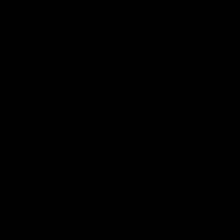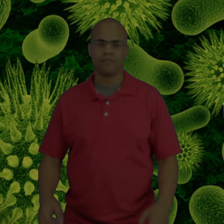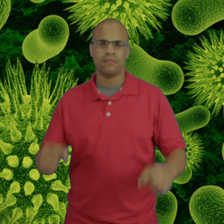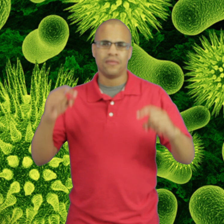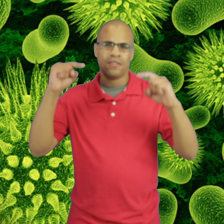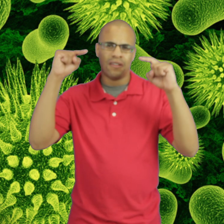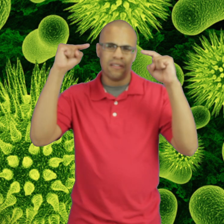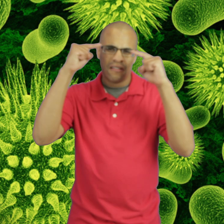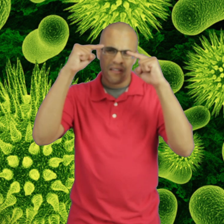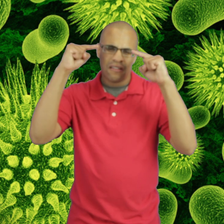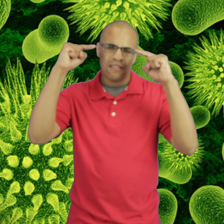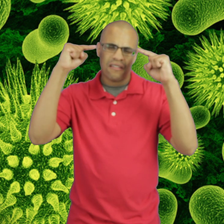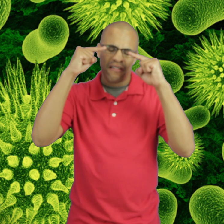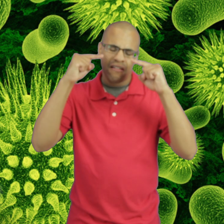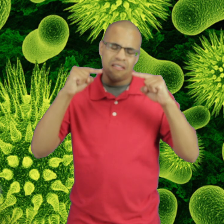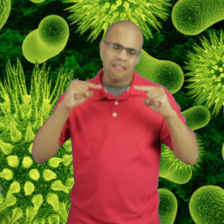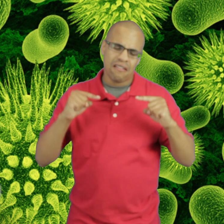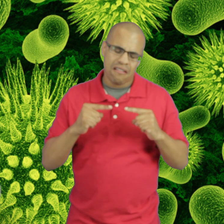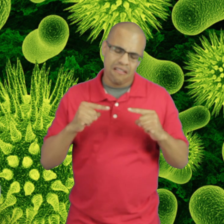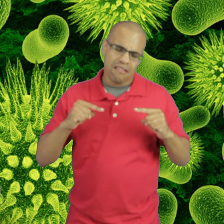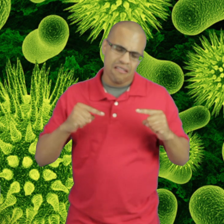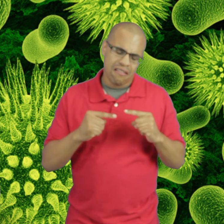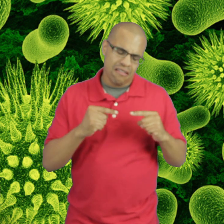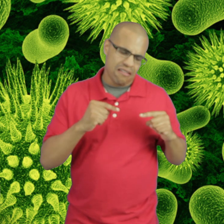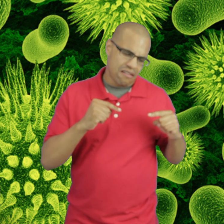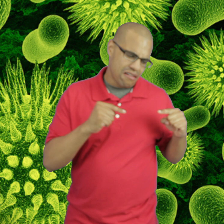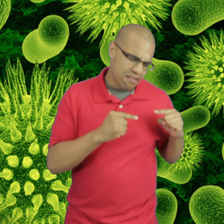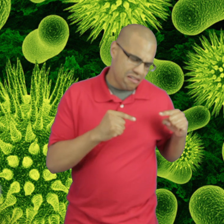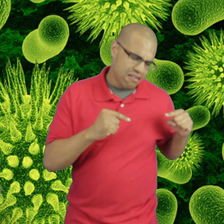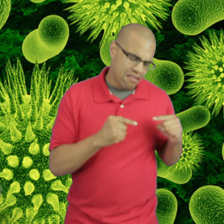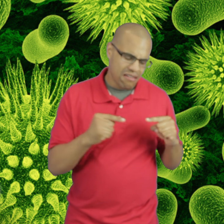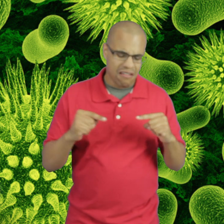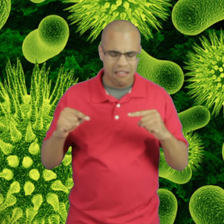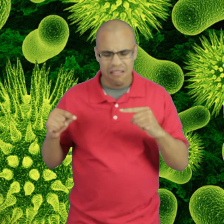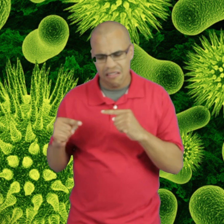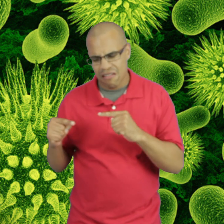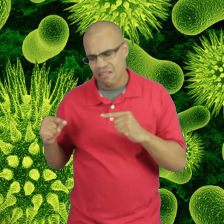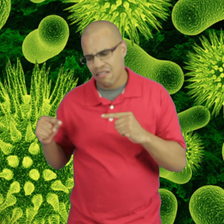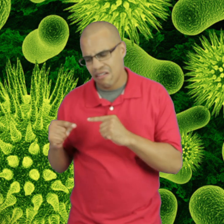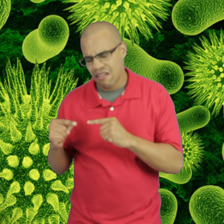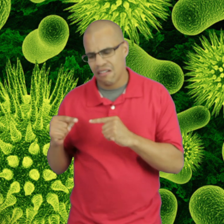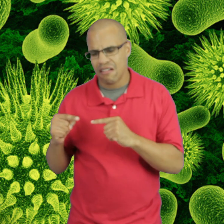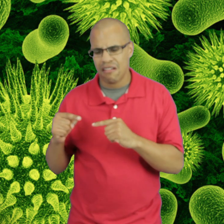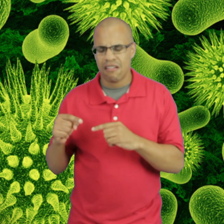I'm aching all over